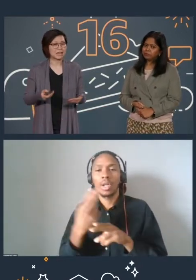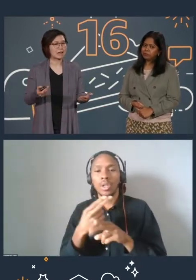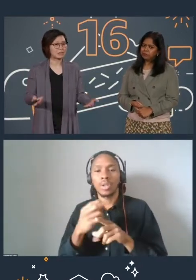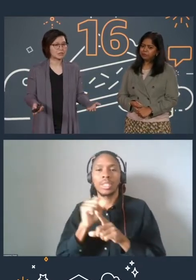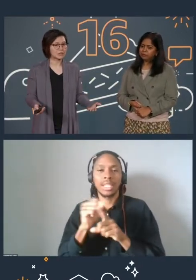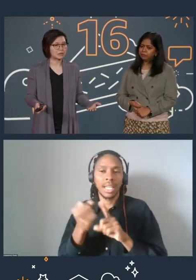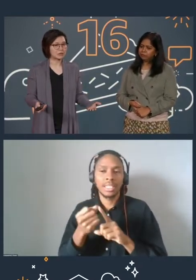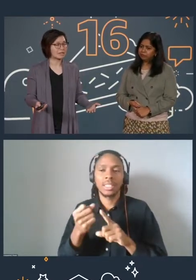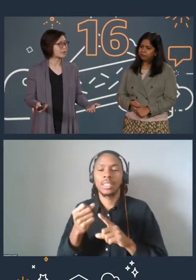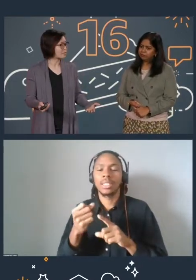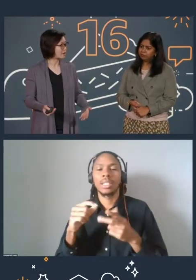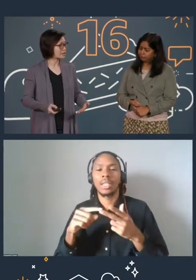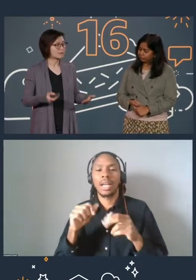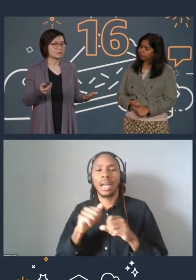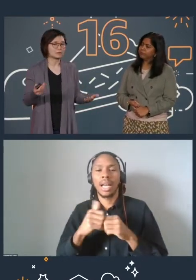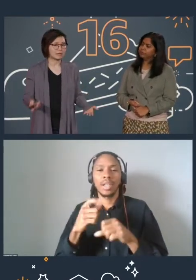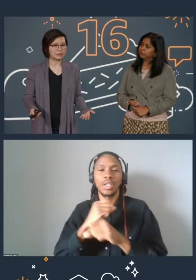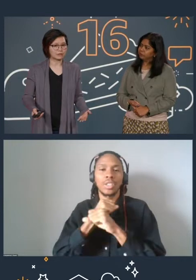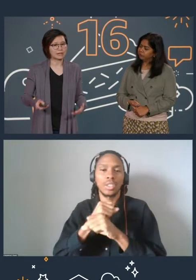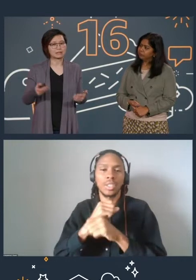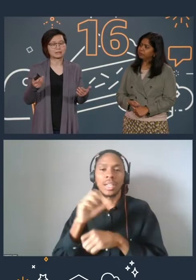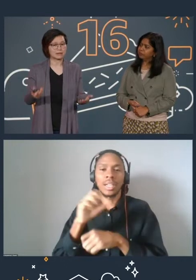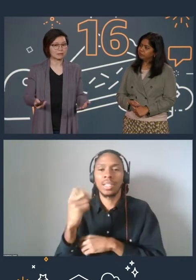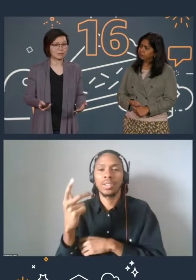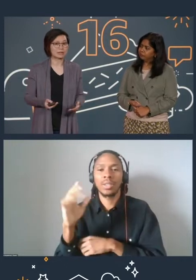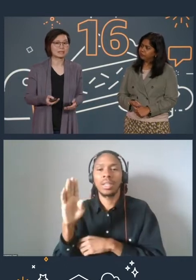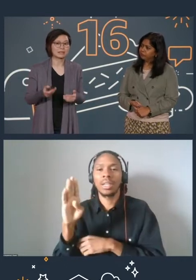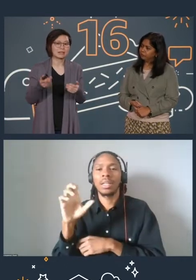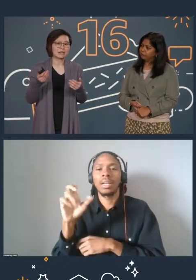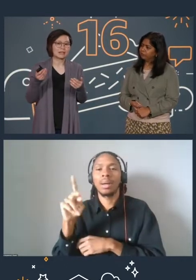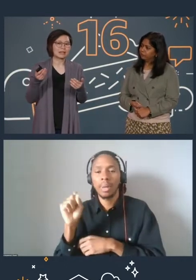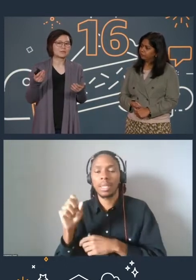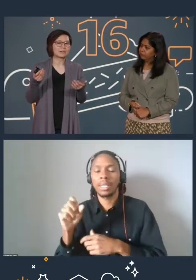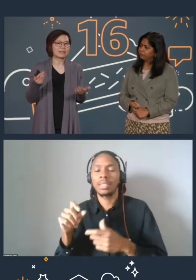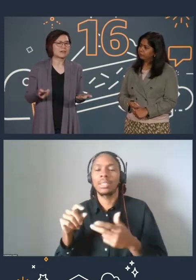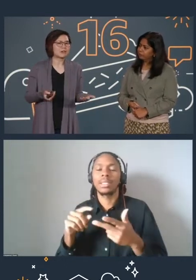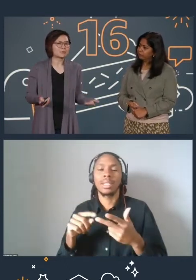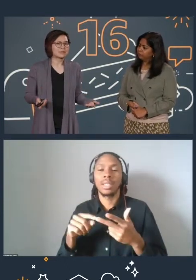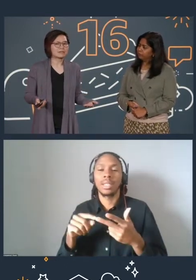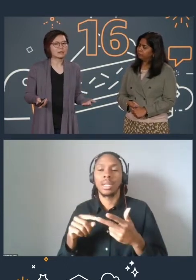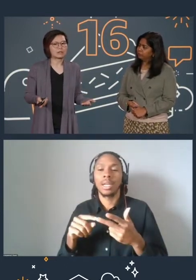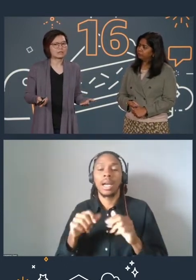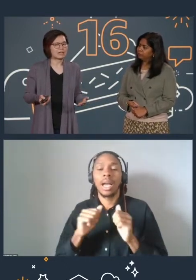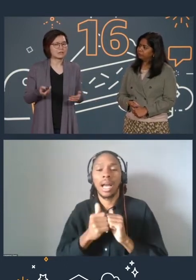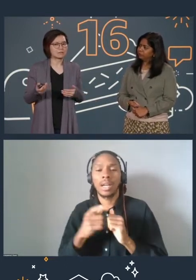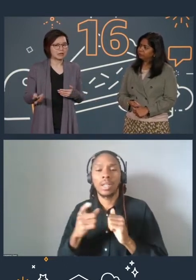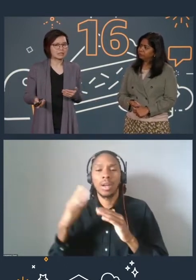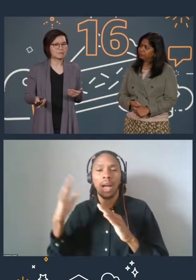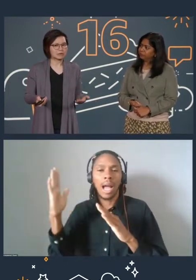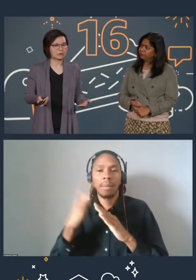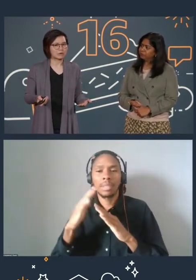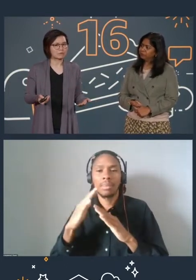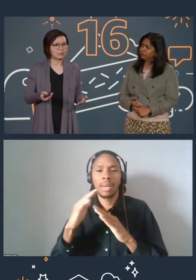how do you secure your S3 buckets for data in transit, data at rest, as well as how do you optimize for cost as your buckets might grow